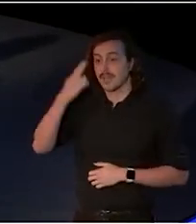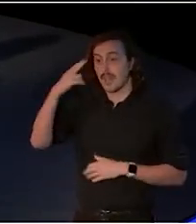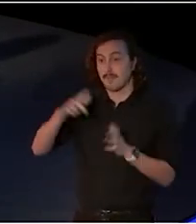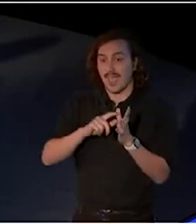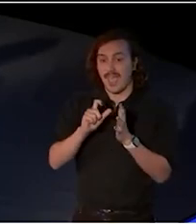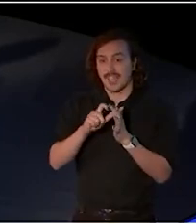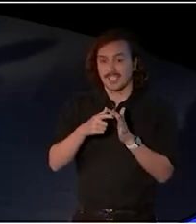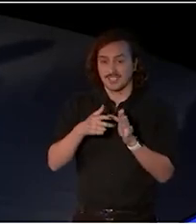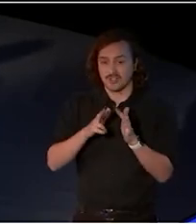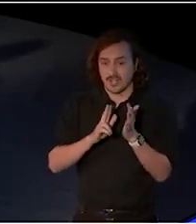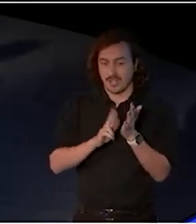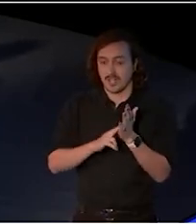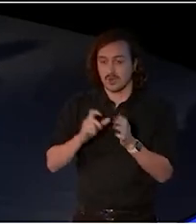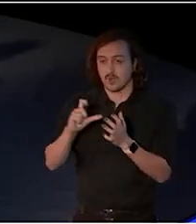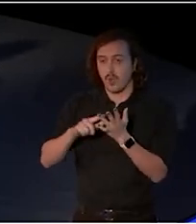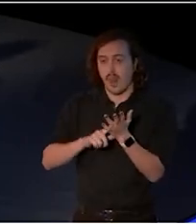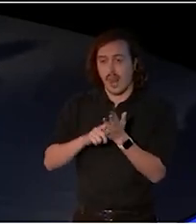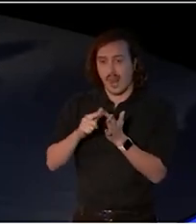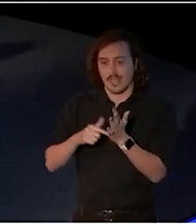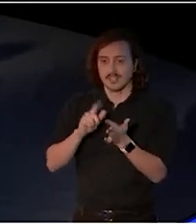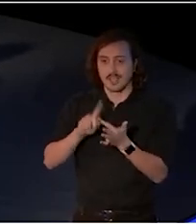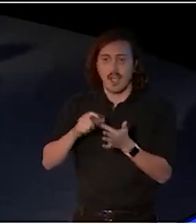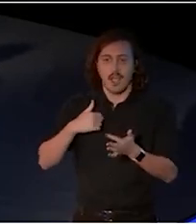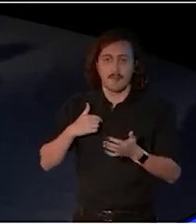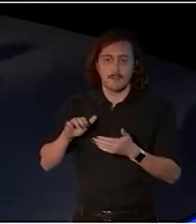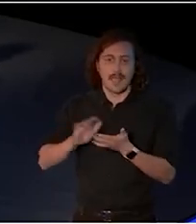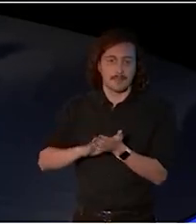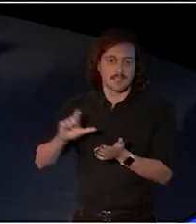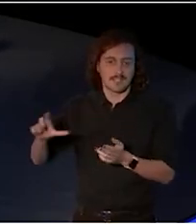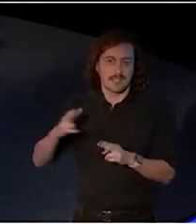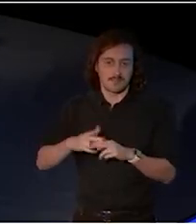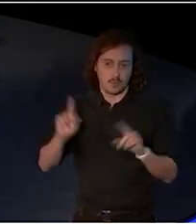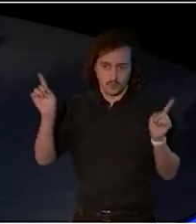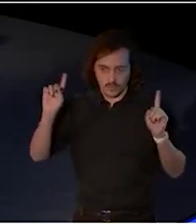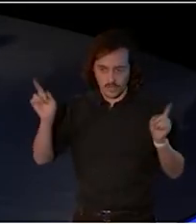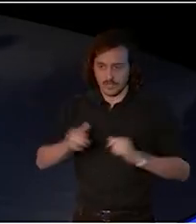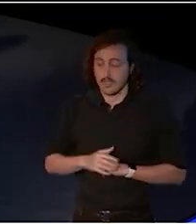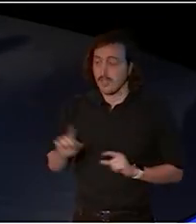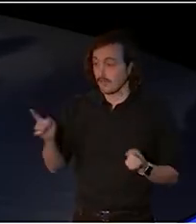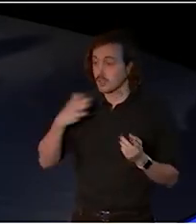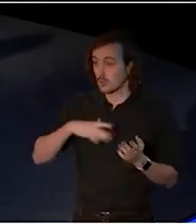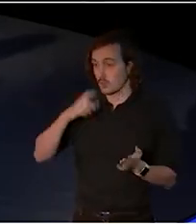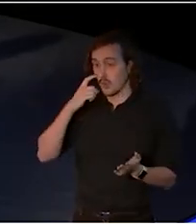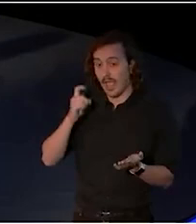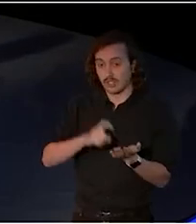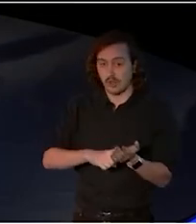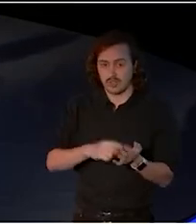pleasure to be your emcee today. Firstly, I'd like to acknowledge some people who are with us today.